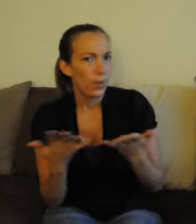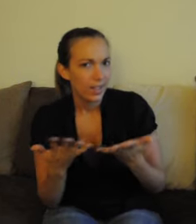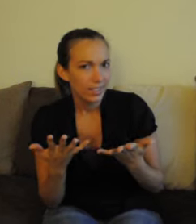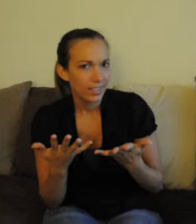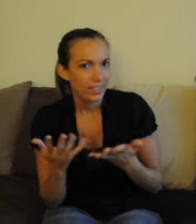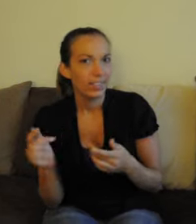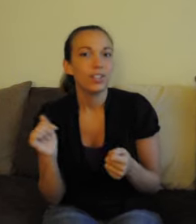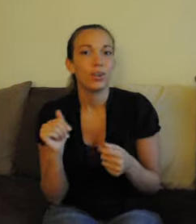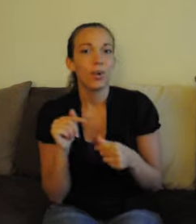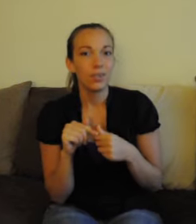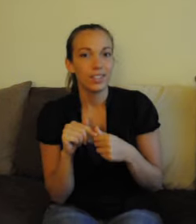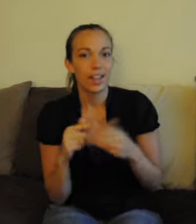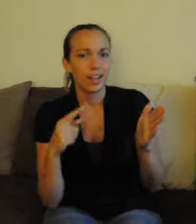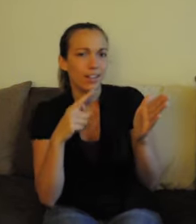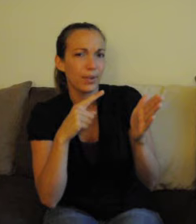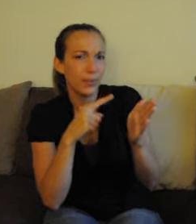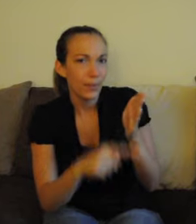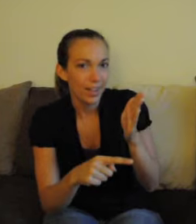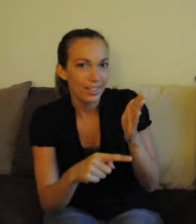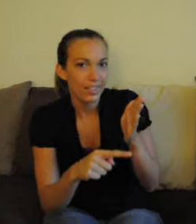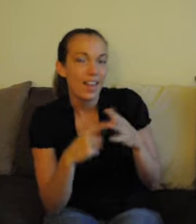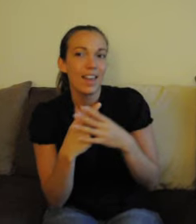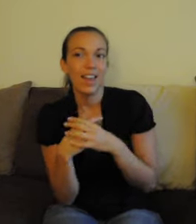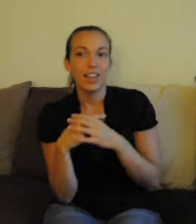"what" Your old sign "what". And